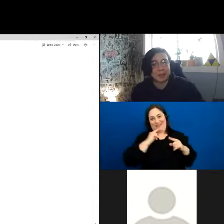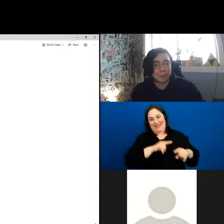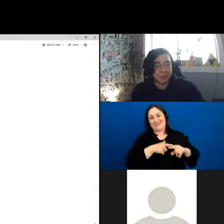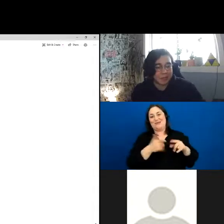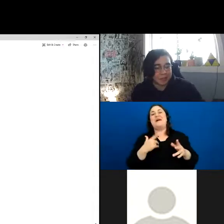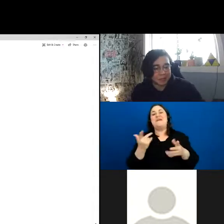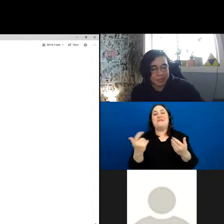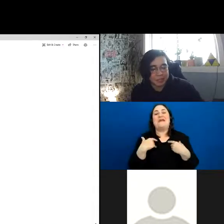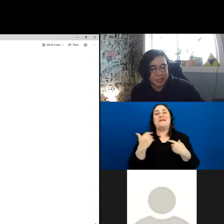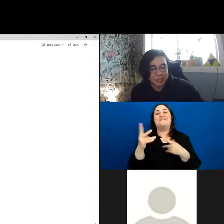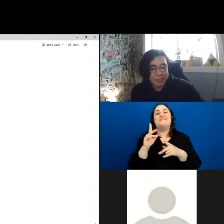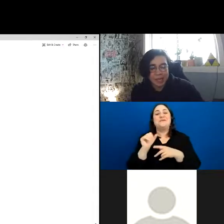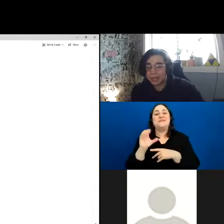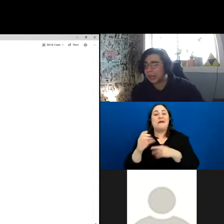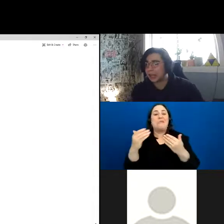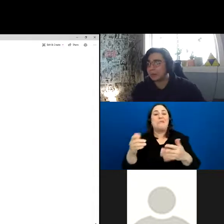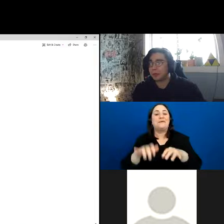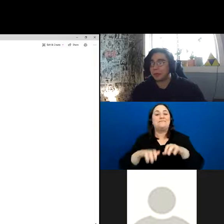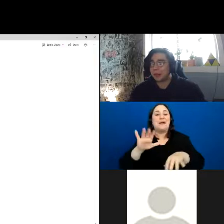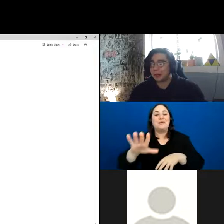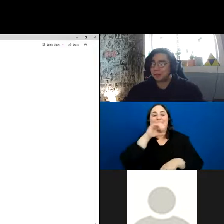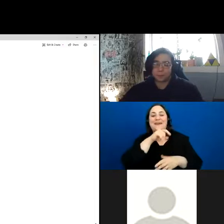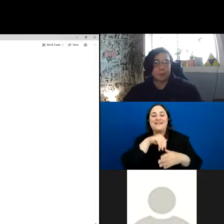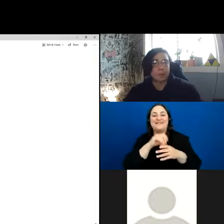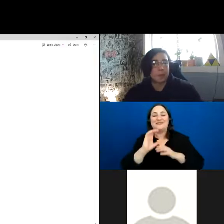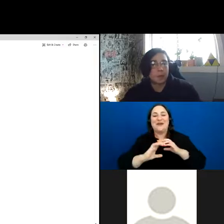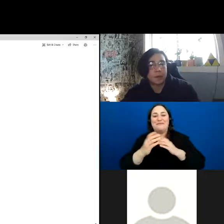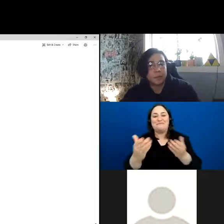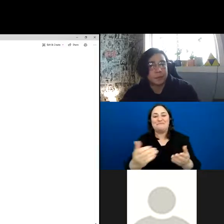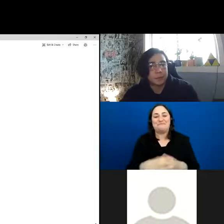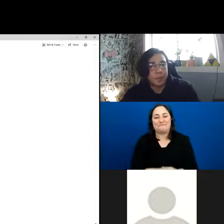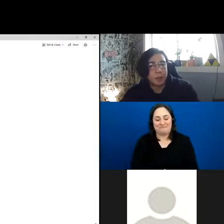with what you think it is and we will move on. Harp,